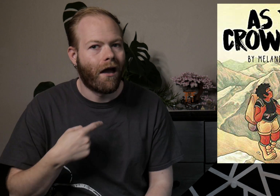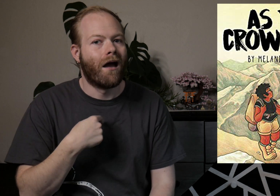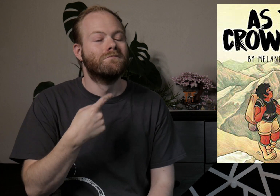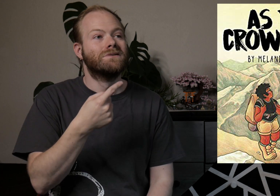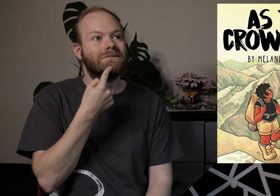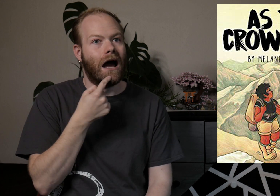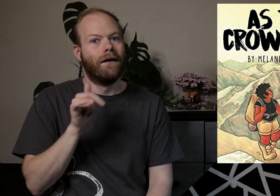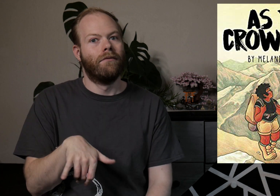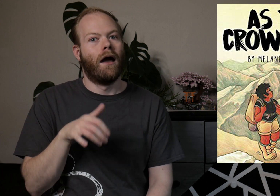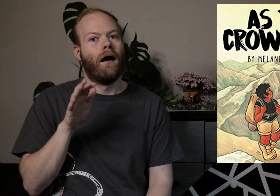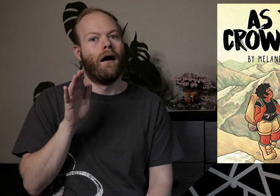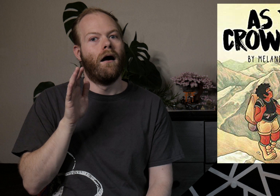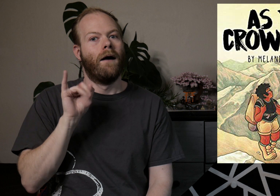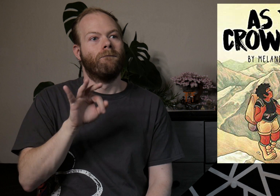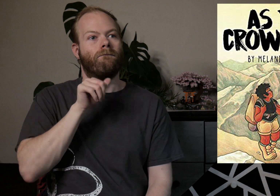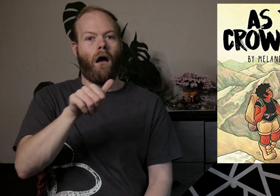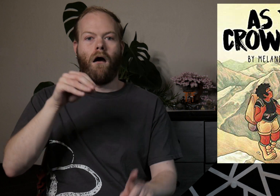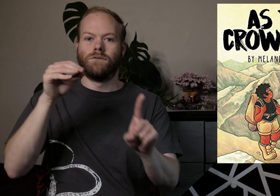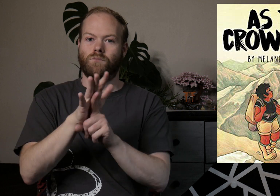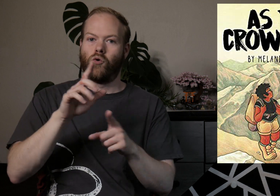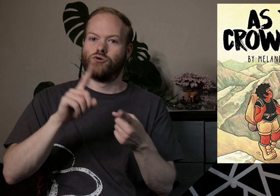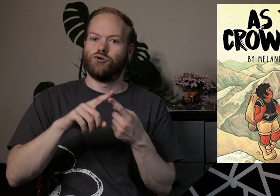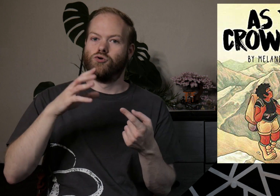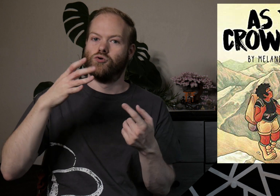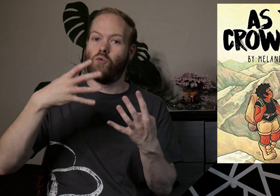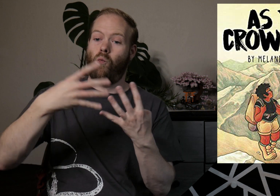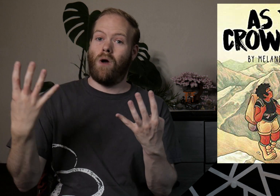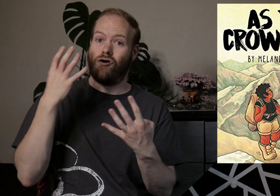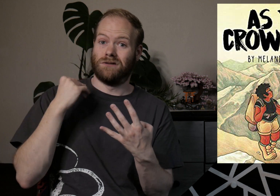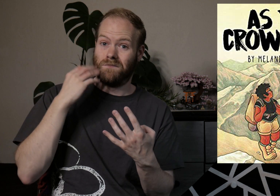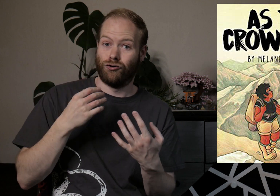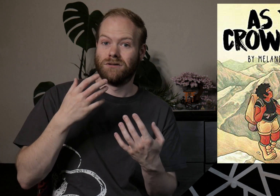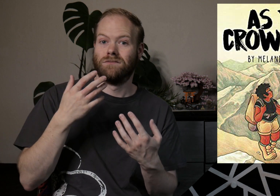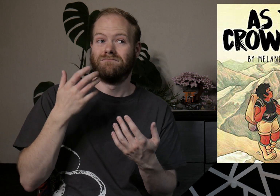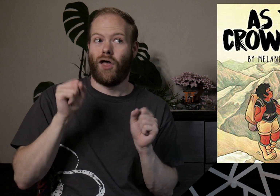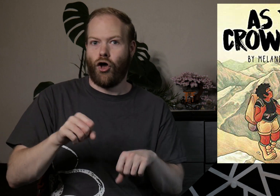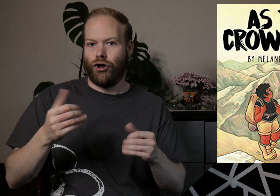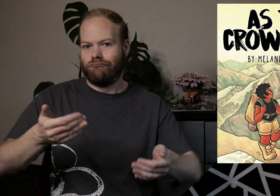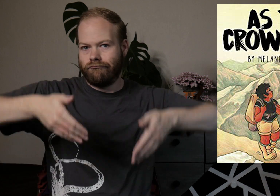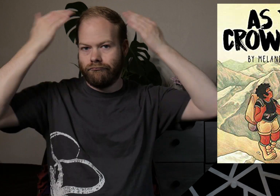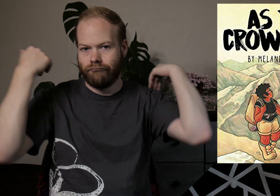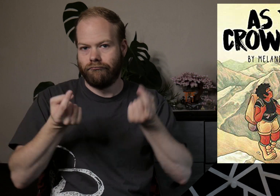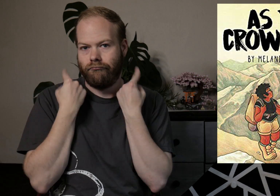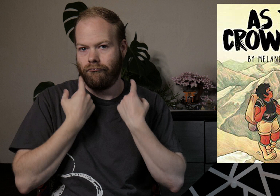I am saying that if you’re not very exposed to the queer experience, that could go right over your head.